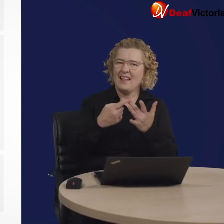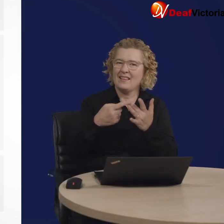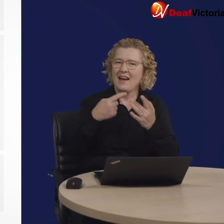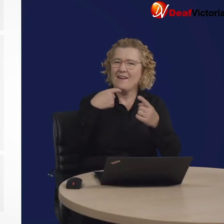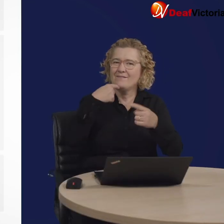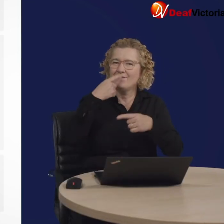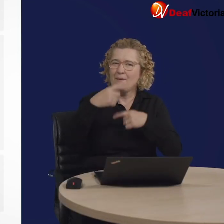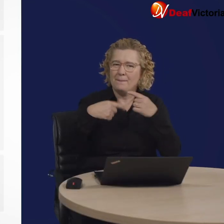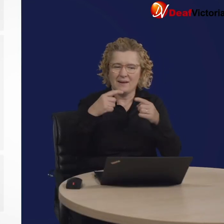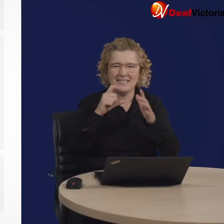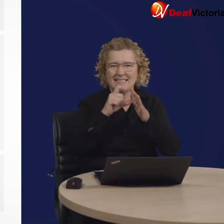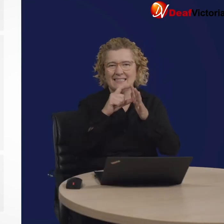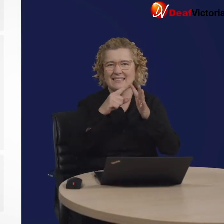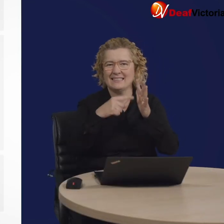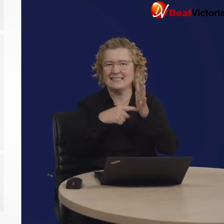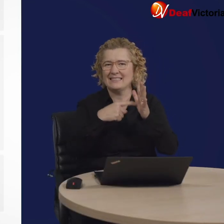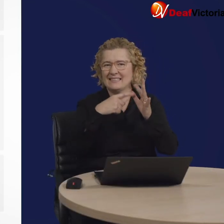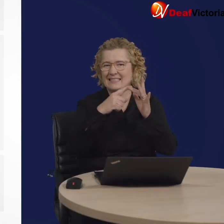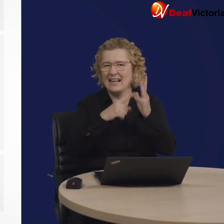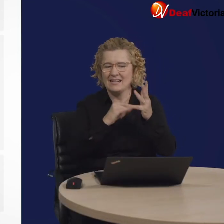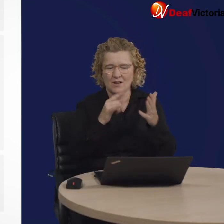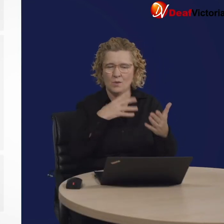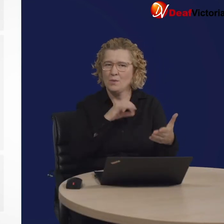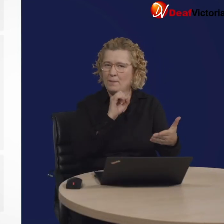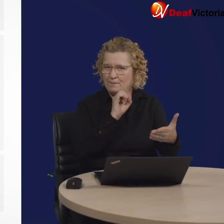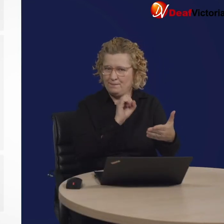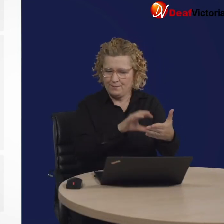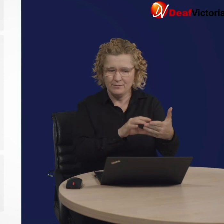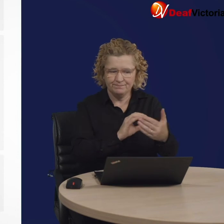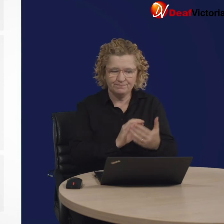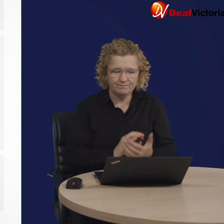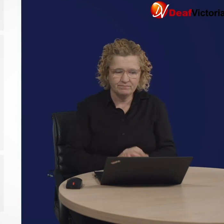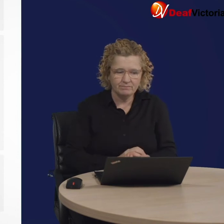This section is for other details.